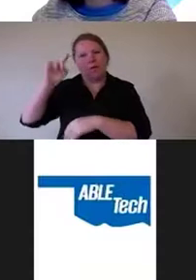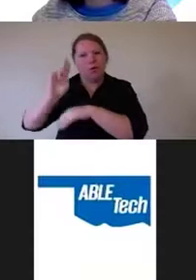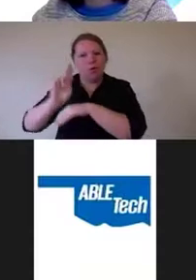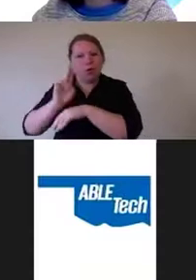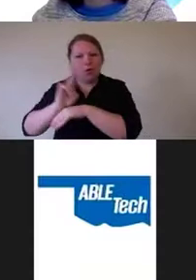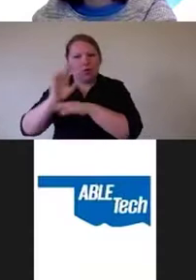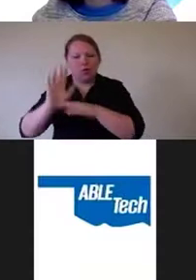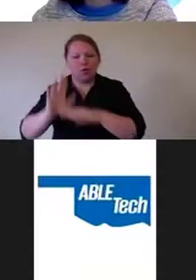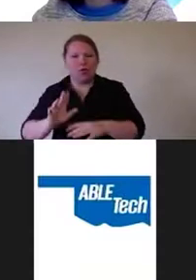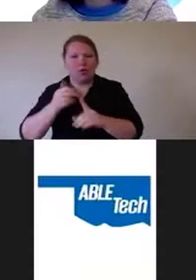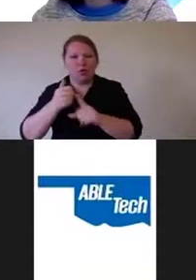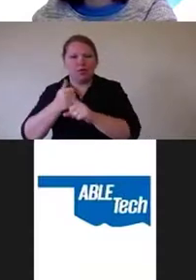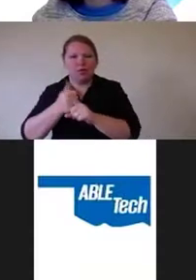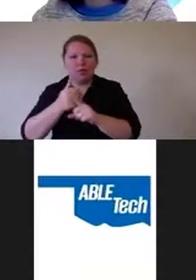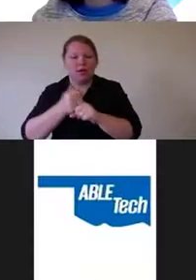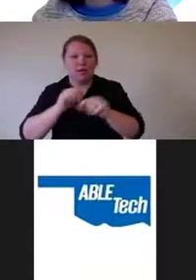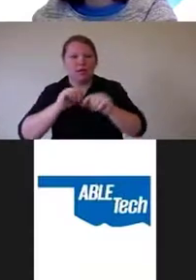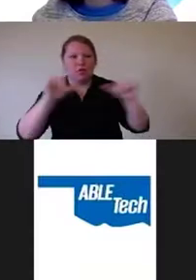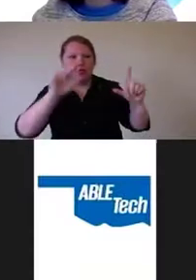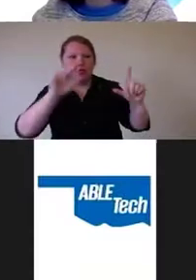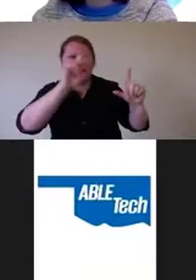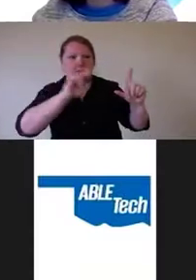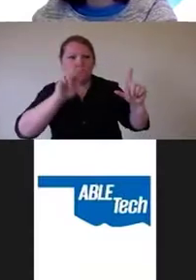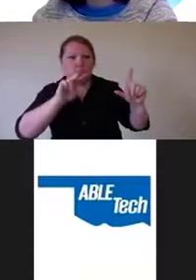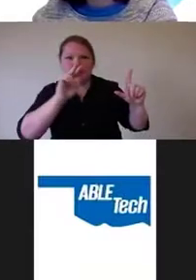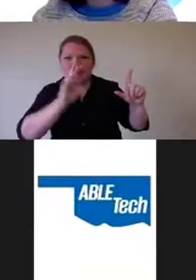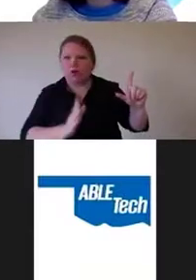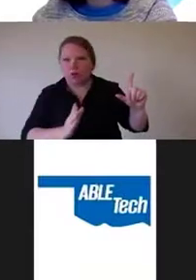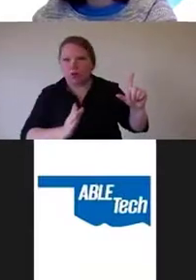reader user that was visiting that site.